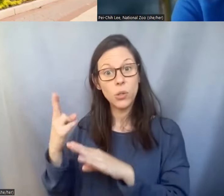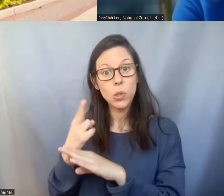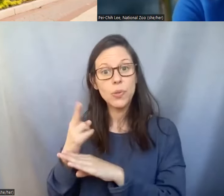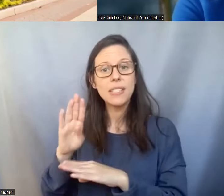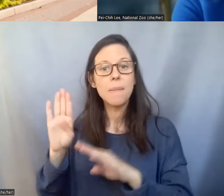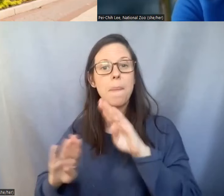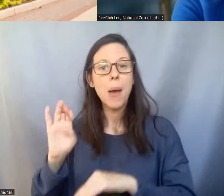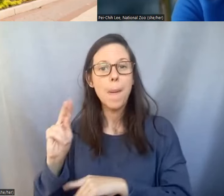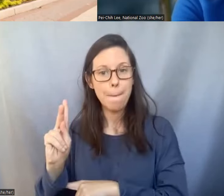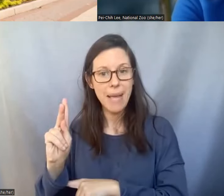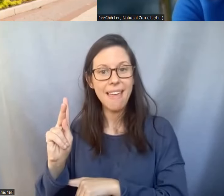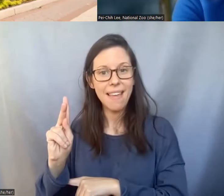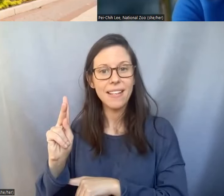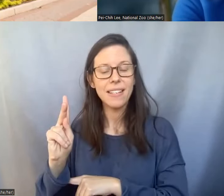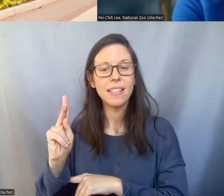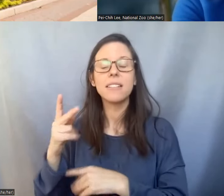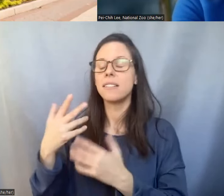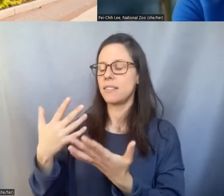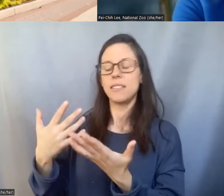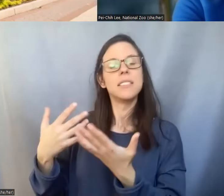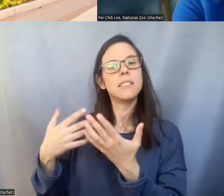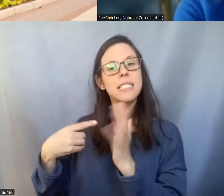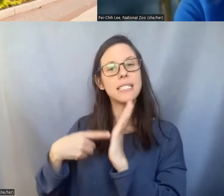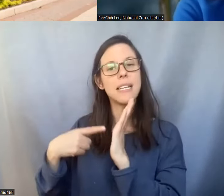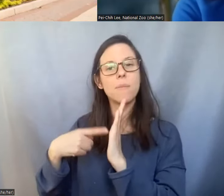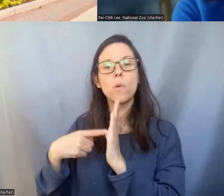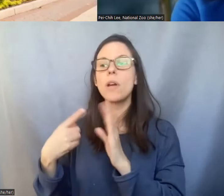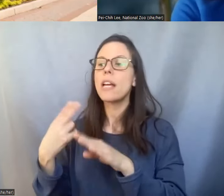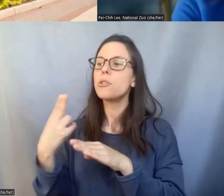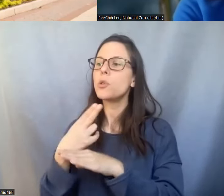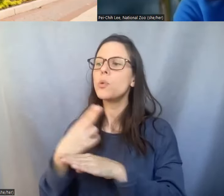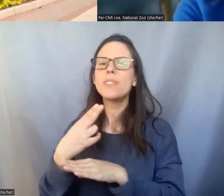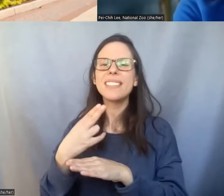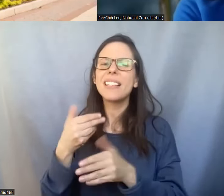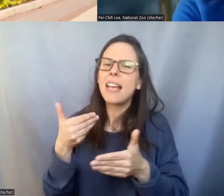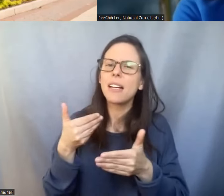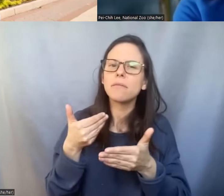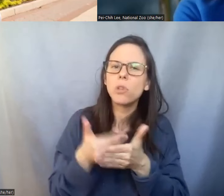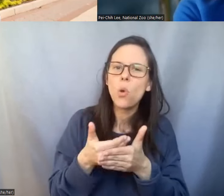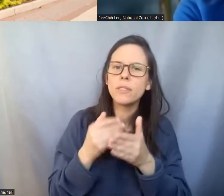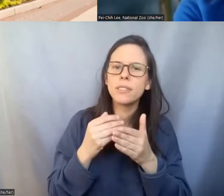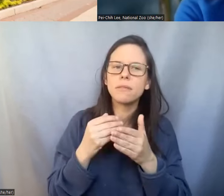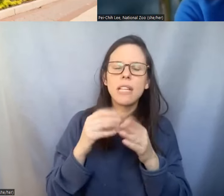in a surrogate of a closely related animal to help in the assisted reproduction?